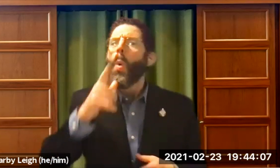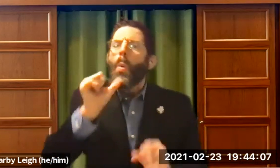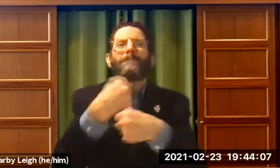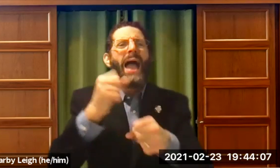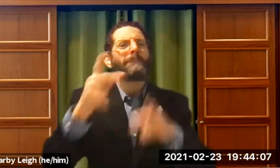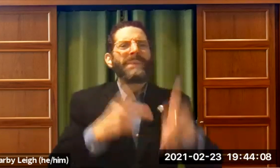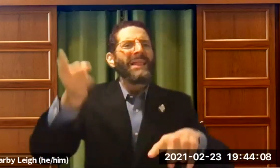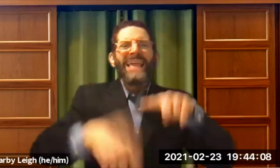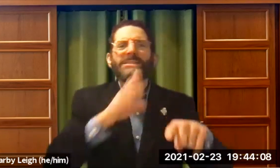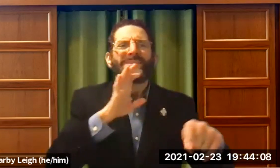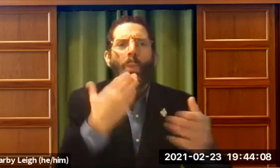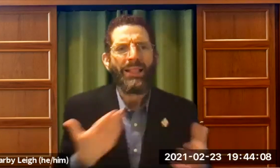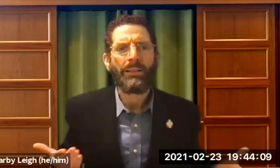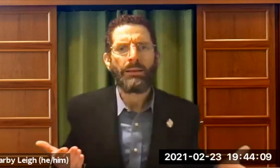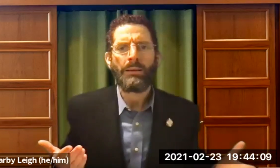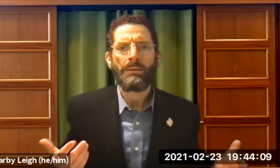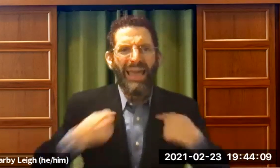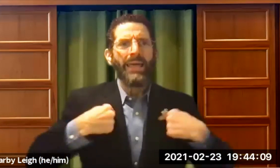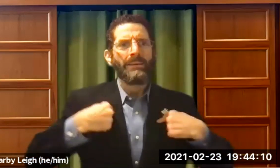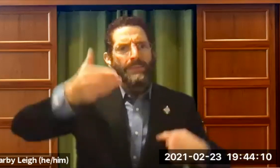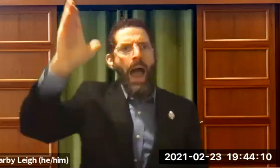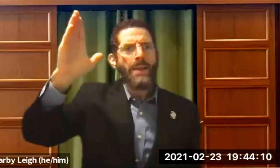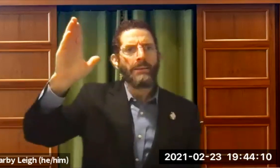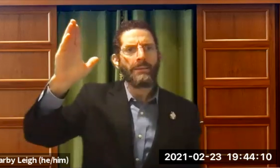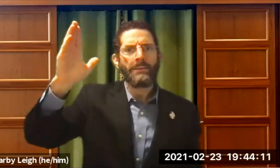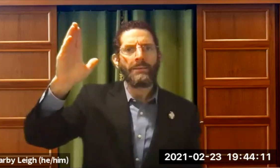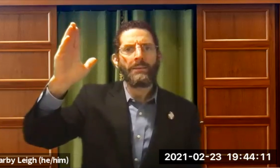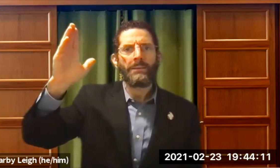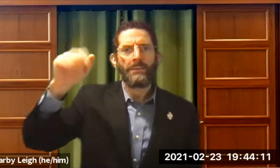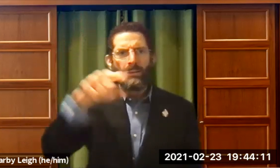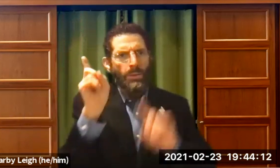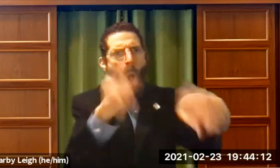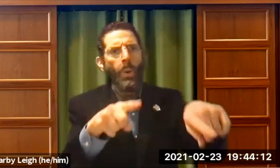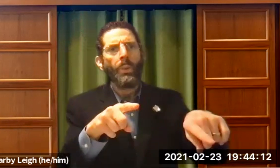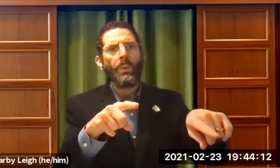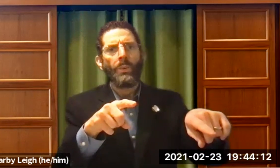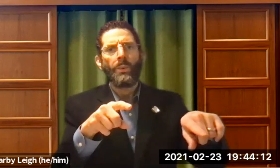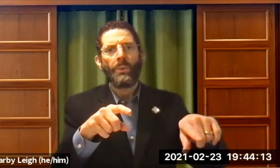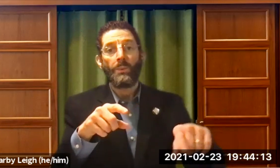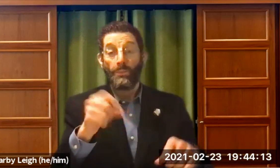makes people who can speak? Who makes people who can't speak well ? Me, God. Go.